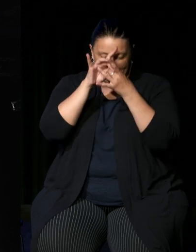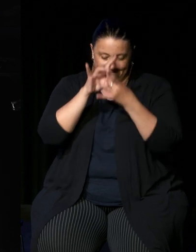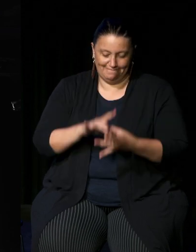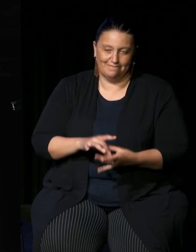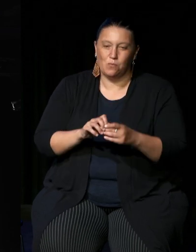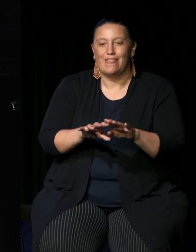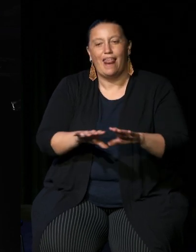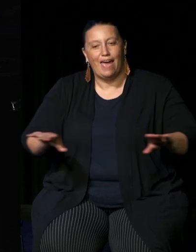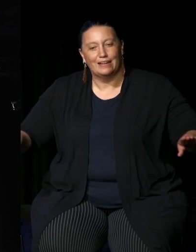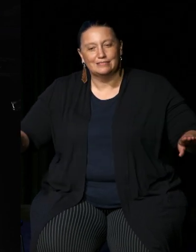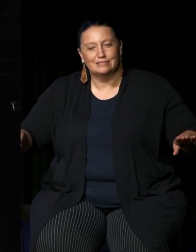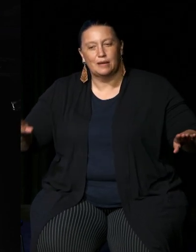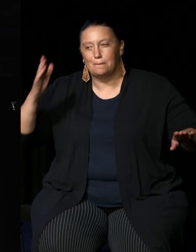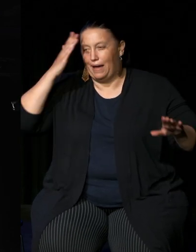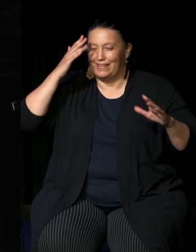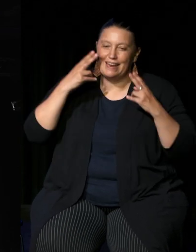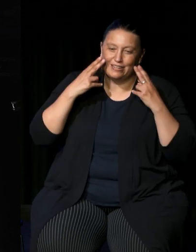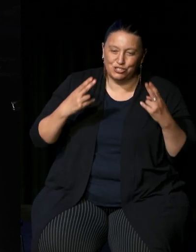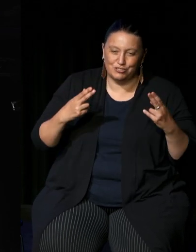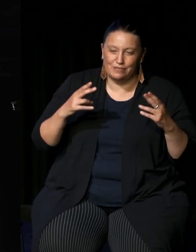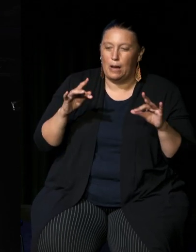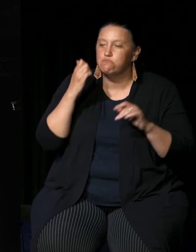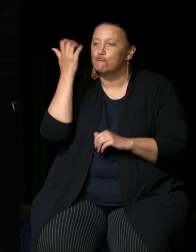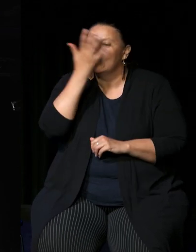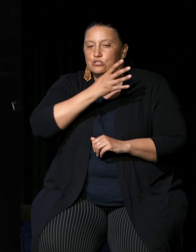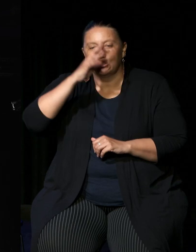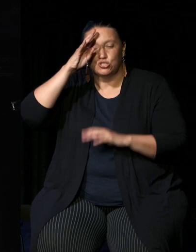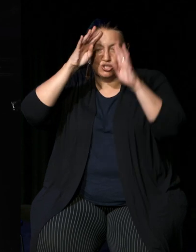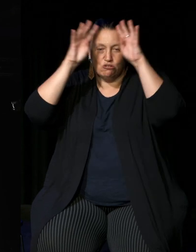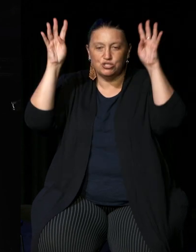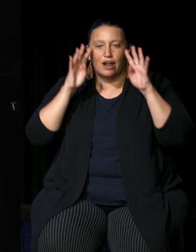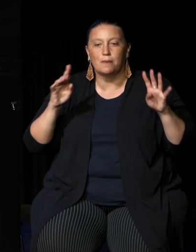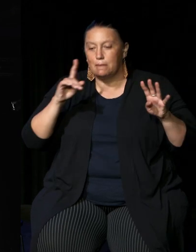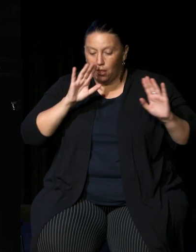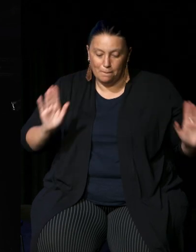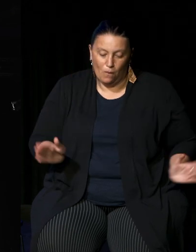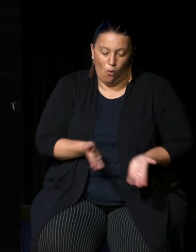and the Aboriginal and Torres Strait Islander people who were born they're from remain attached